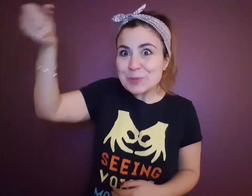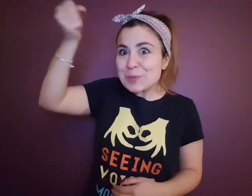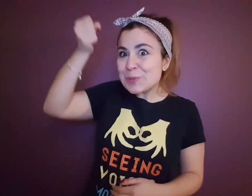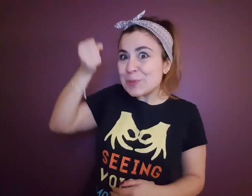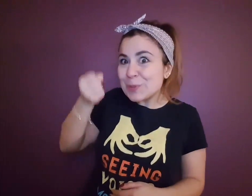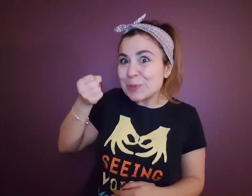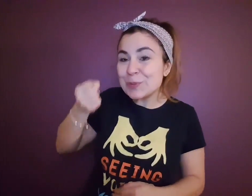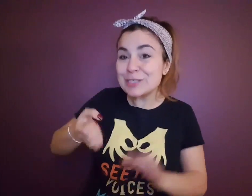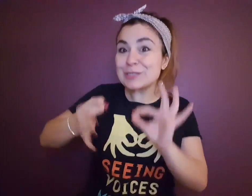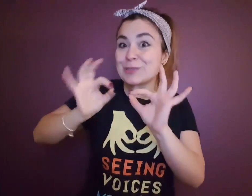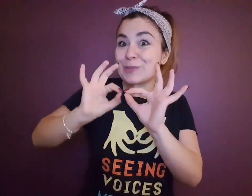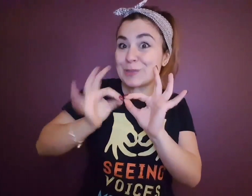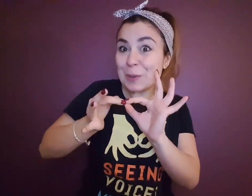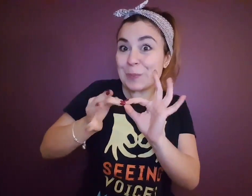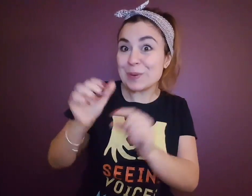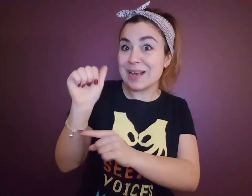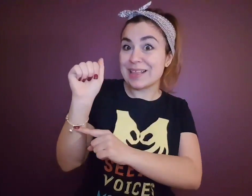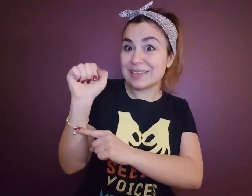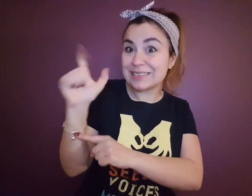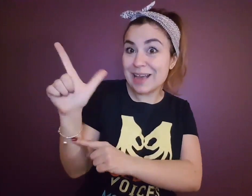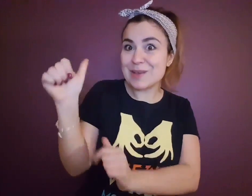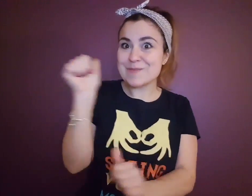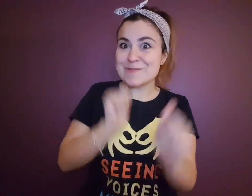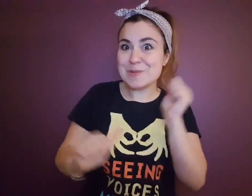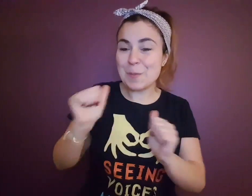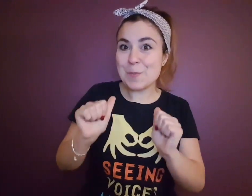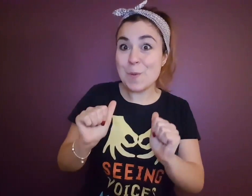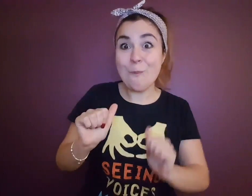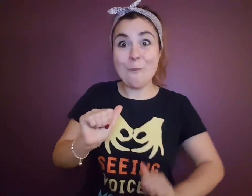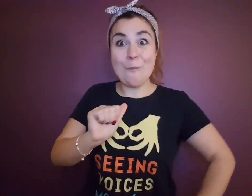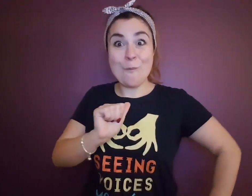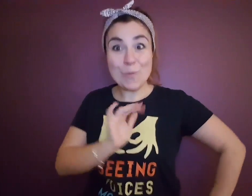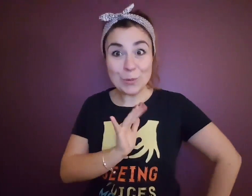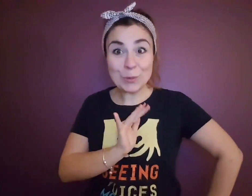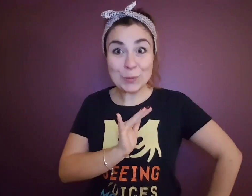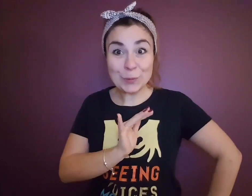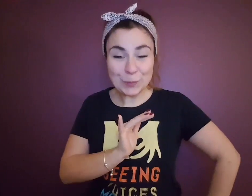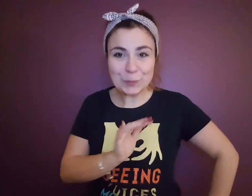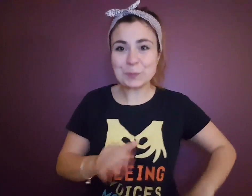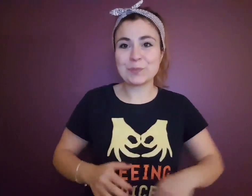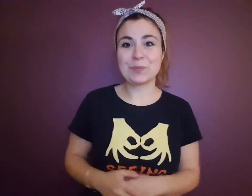There will also be an ASL-interpreted performance.